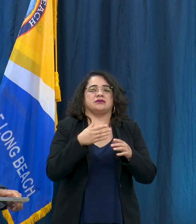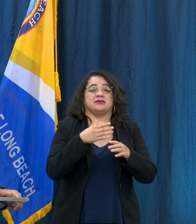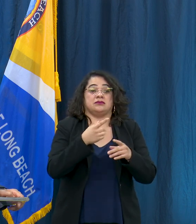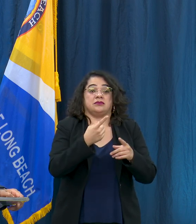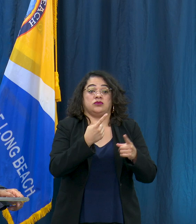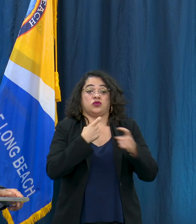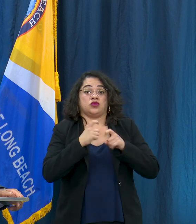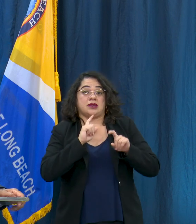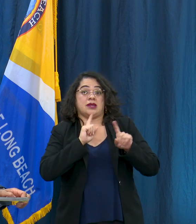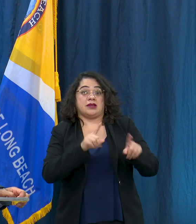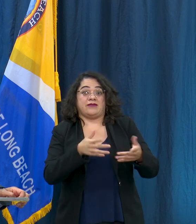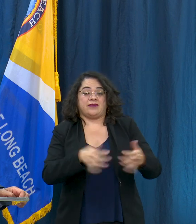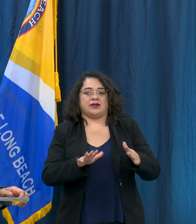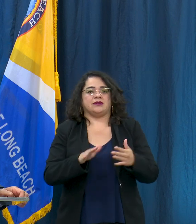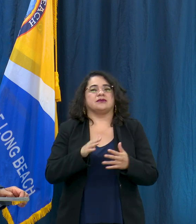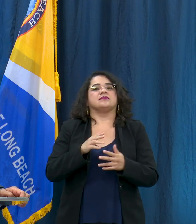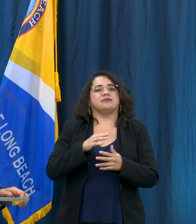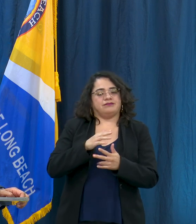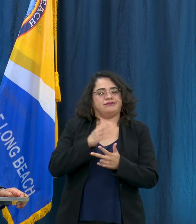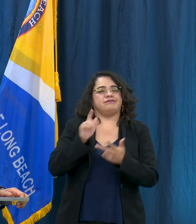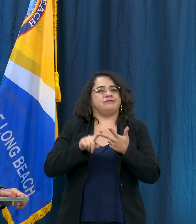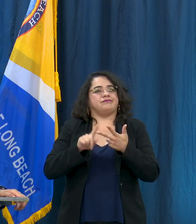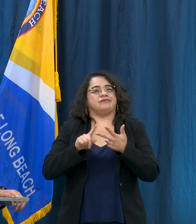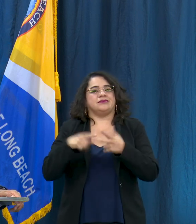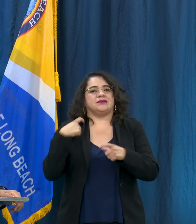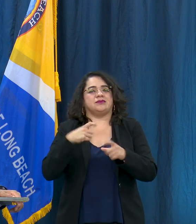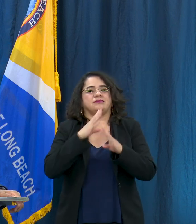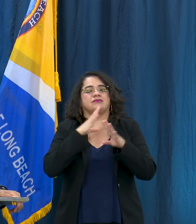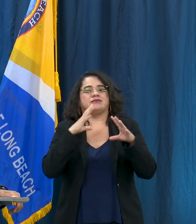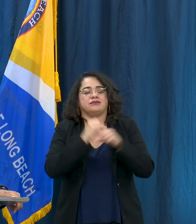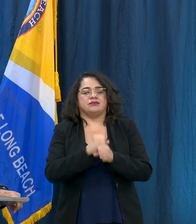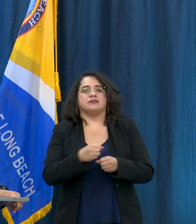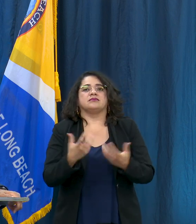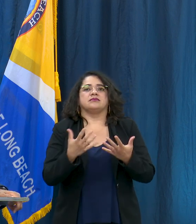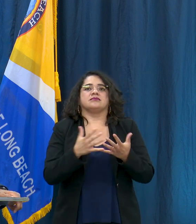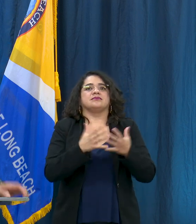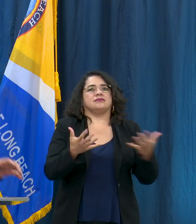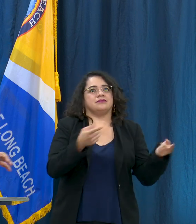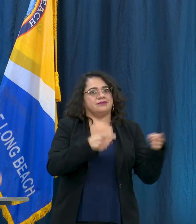also just to announce for today, I know there's been a lot going on, but we're